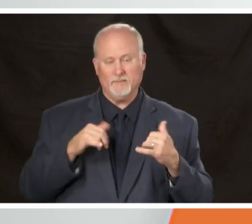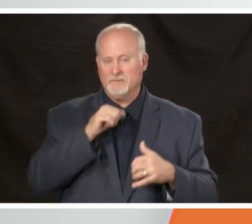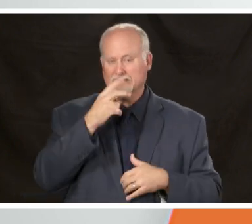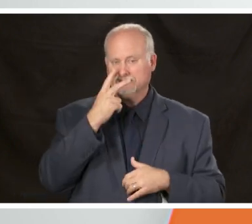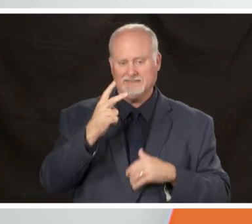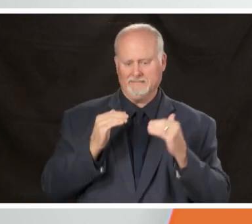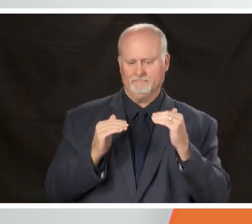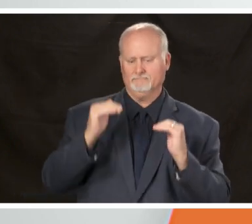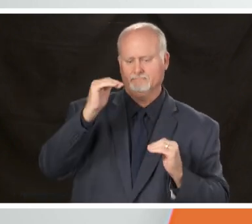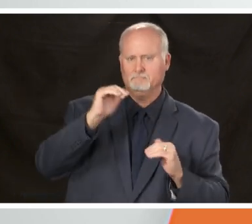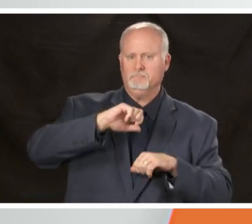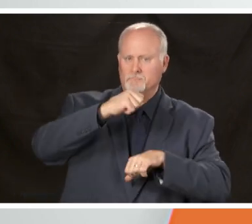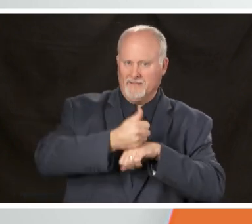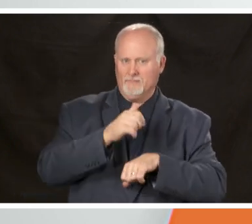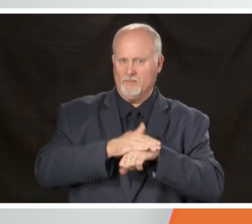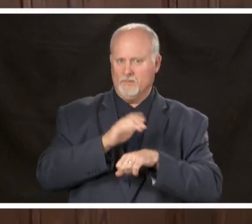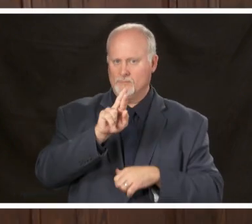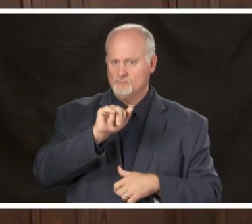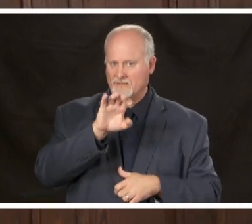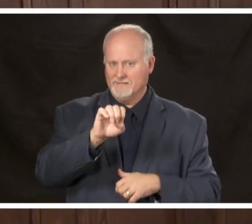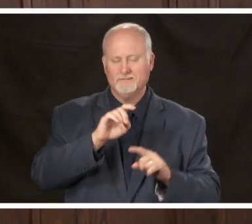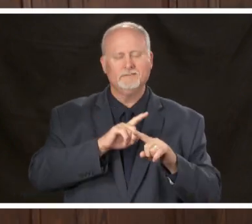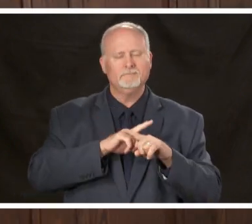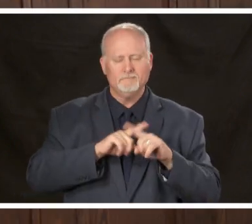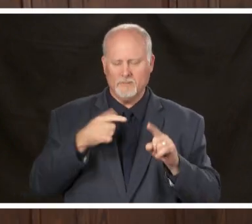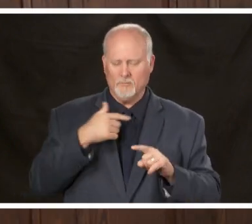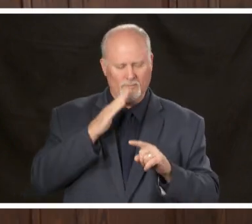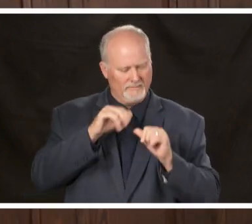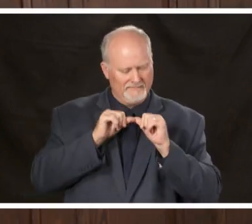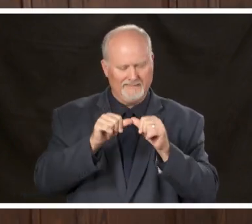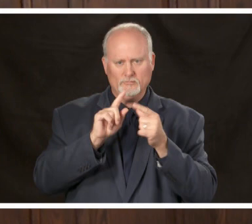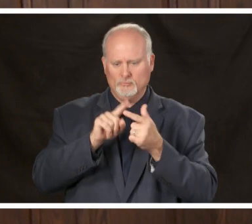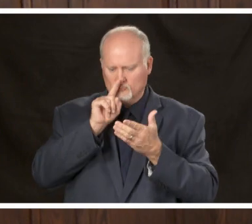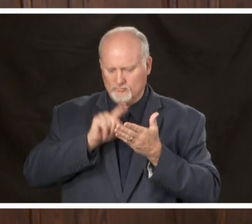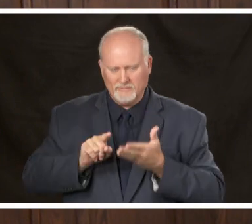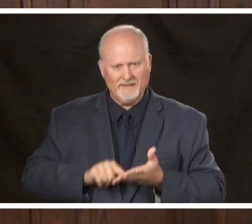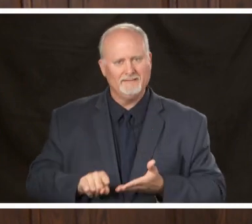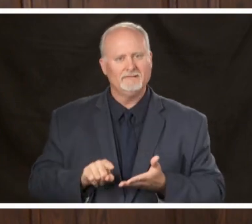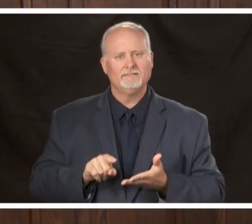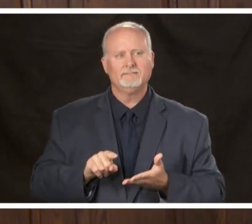based on race but we are going to continue to track that and you know I